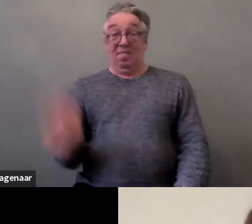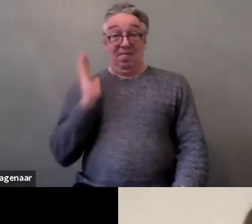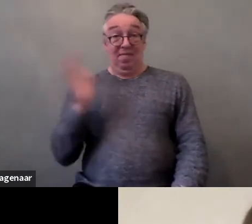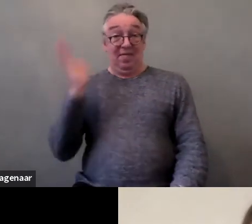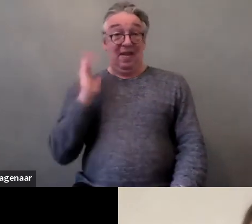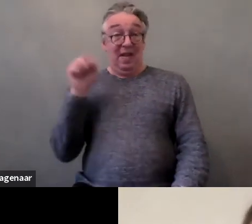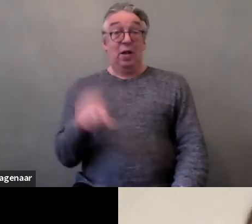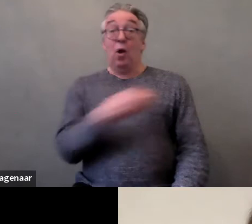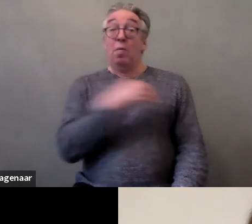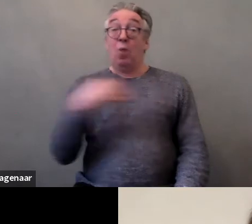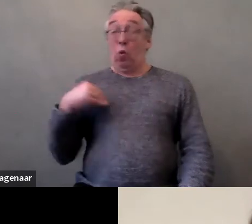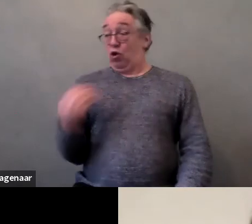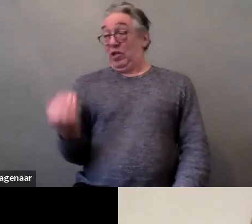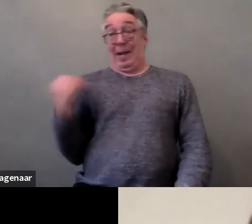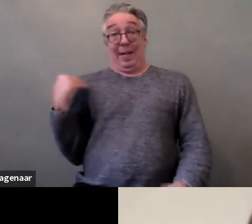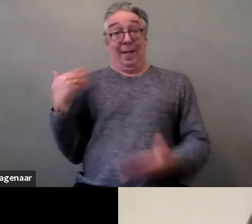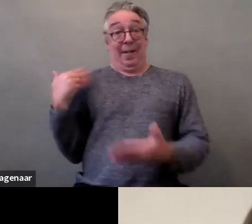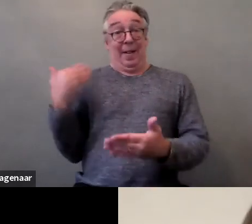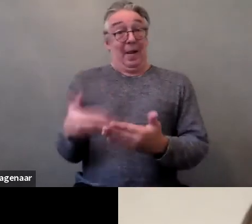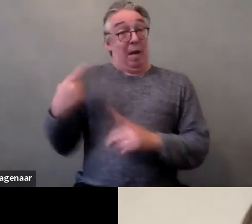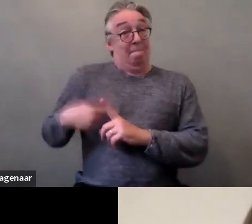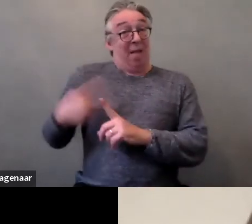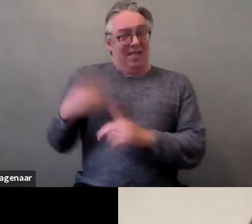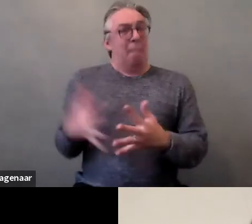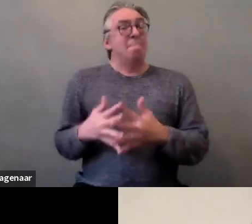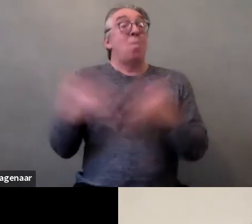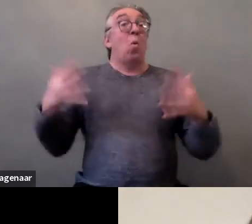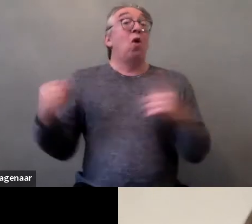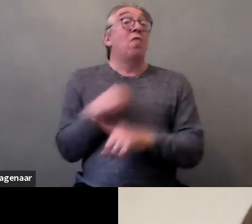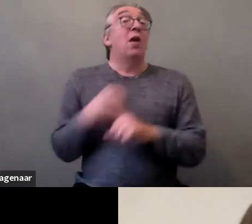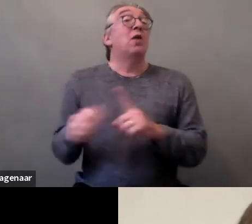and it's also experienced by persons with disabilities